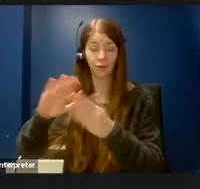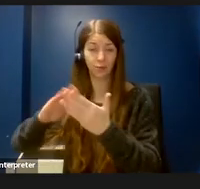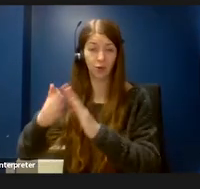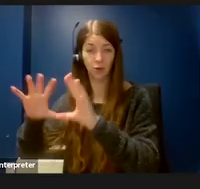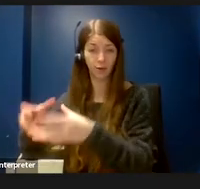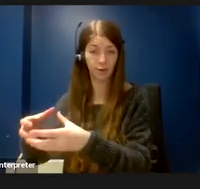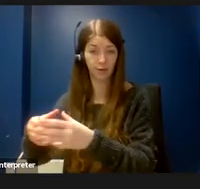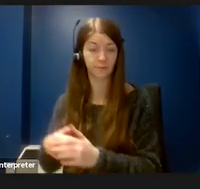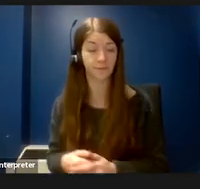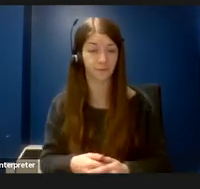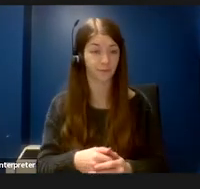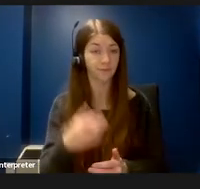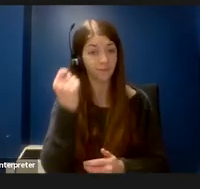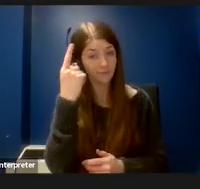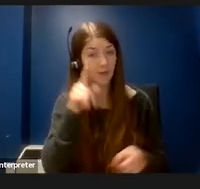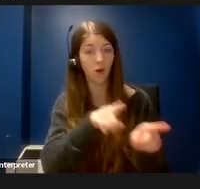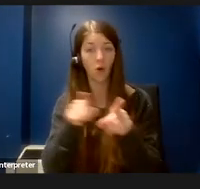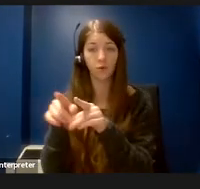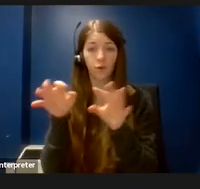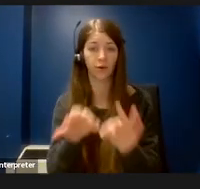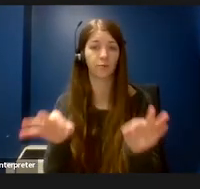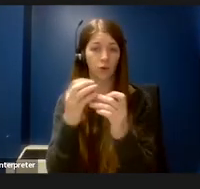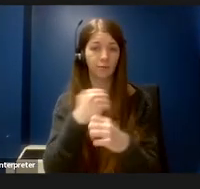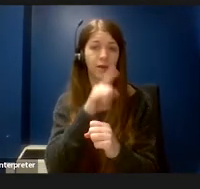but it's also important to make sure that in-person meetings are accessible.